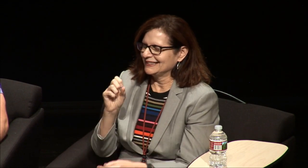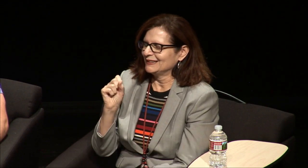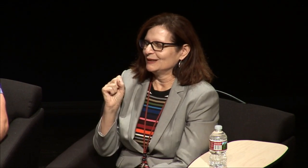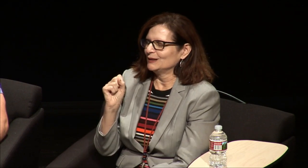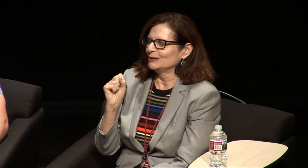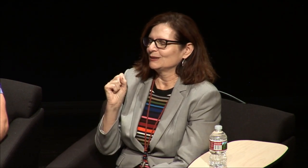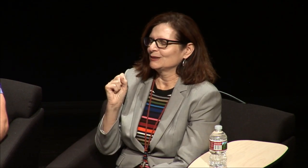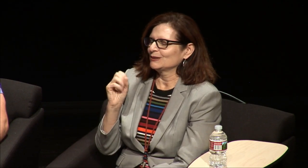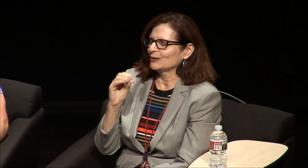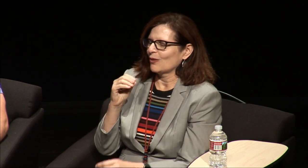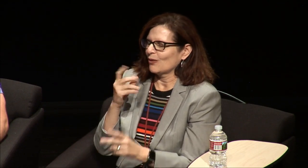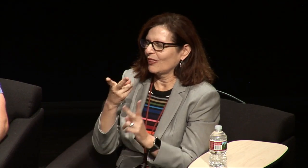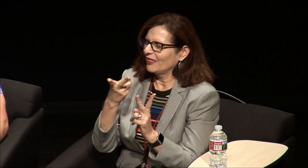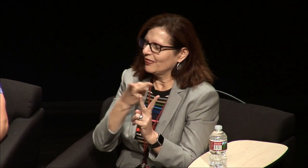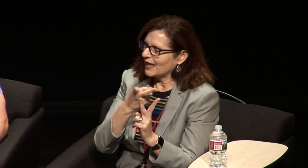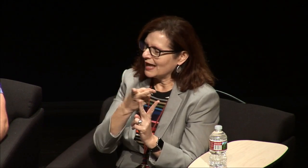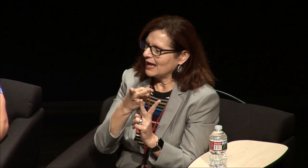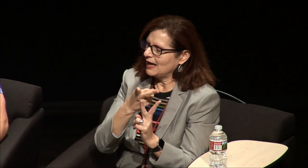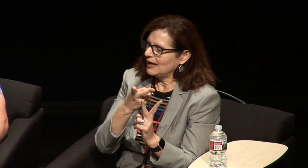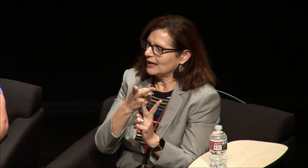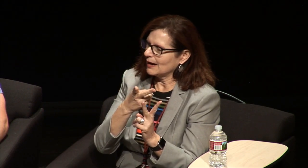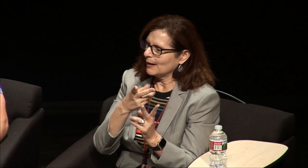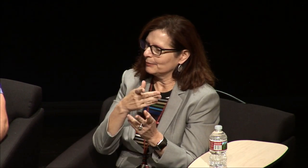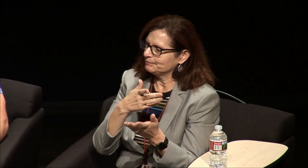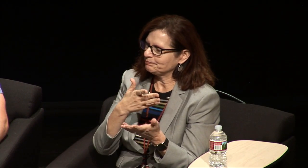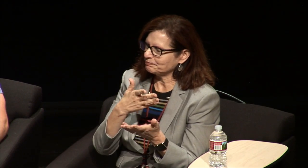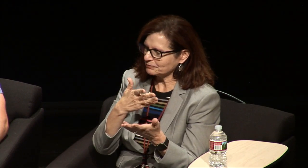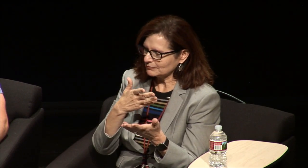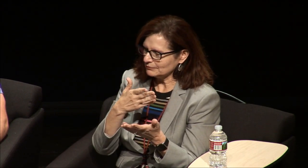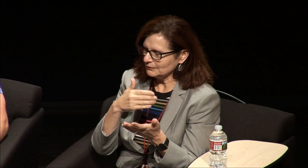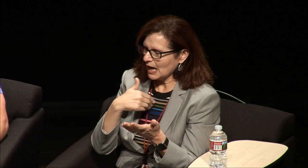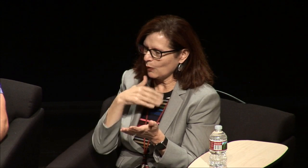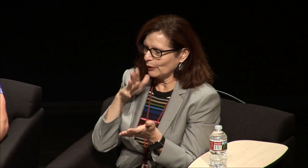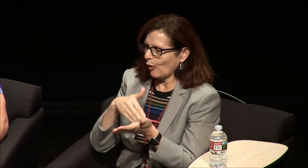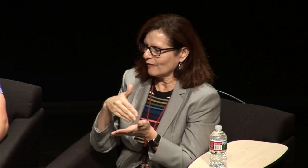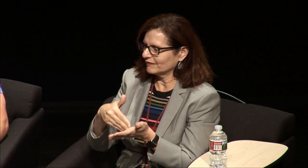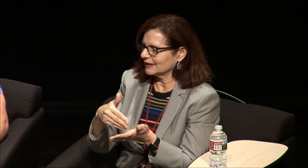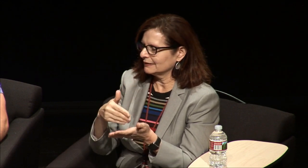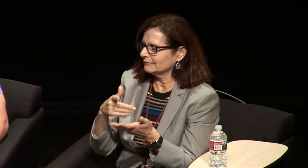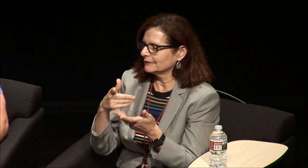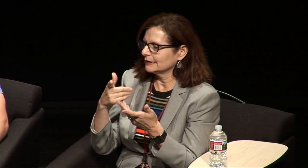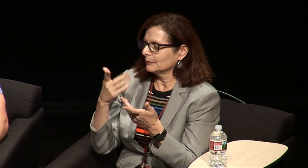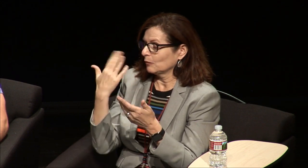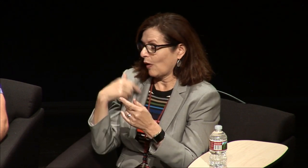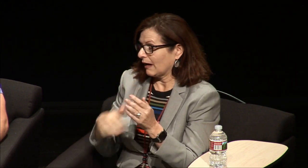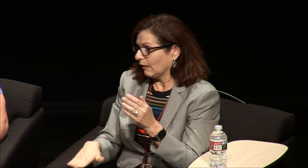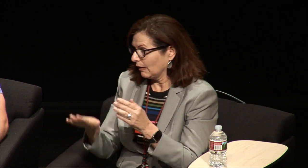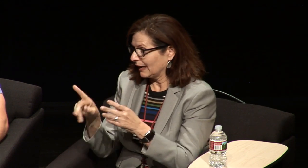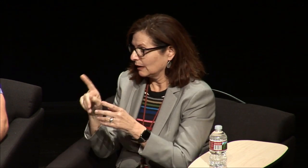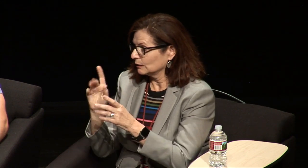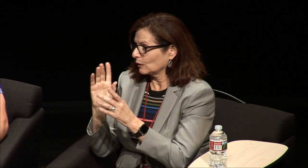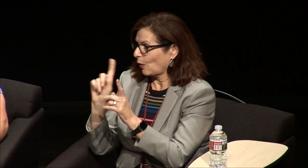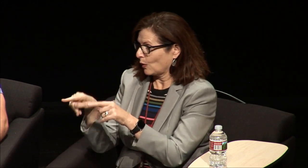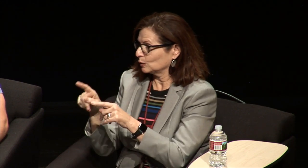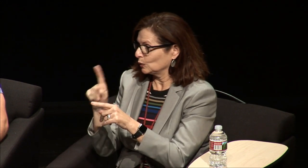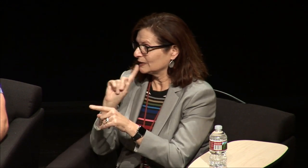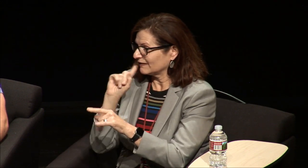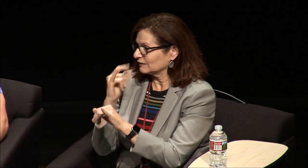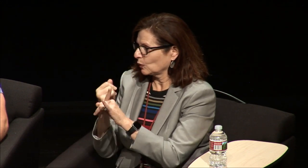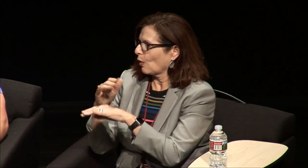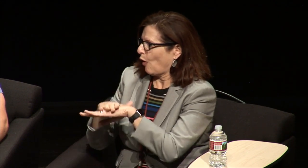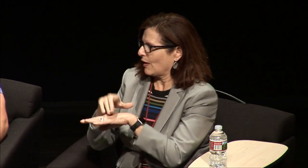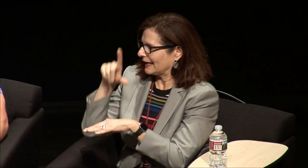alumni of a university for deaf students so I would often as a child go to